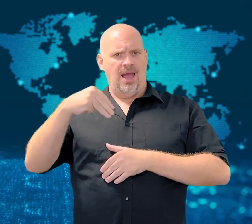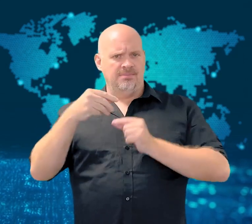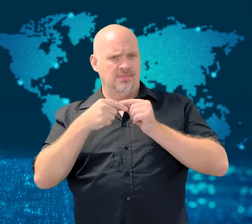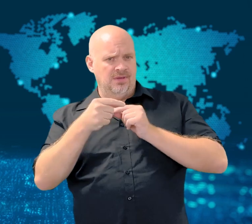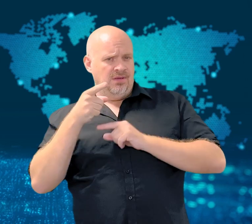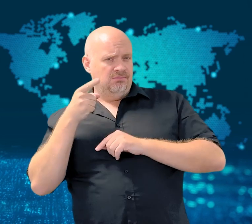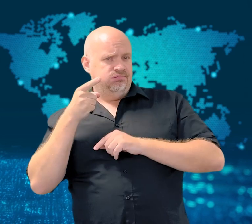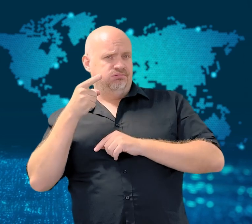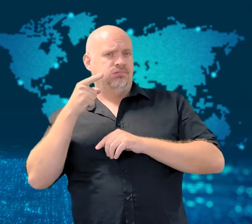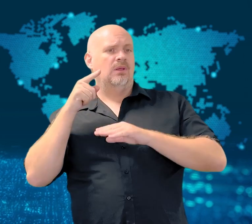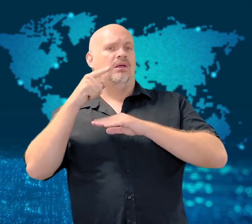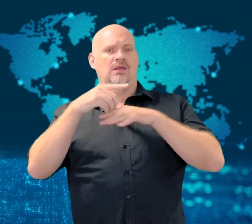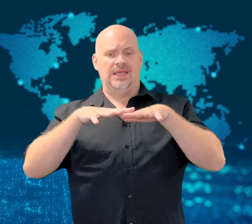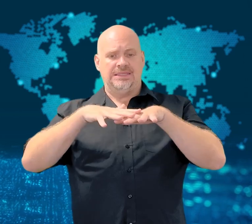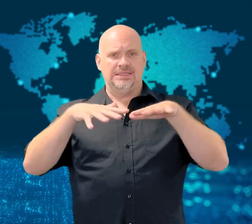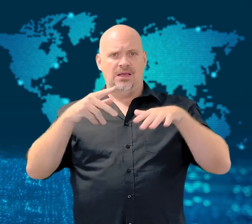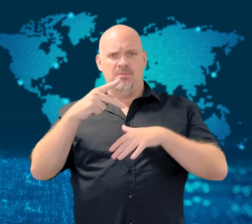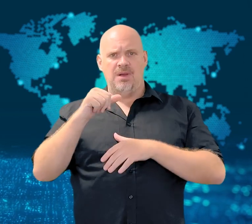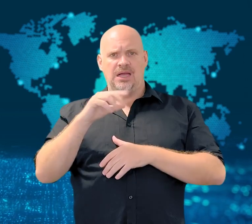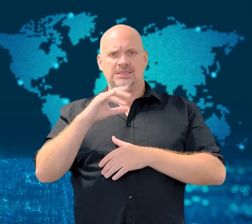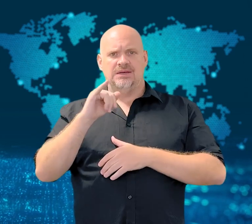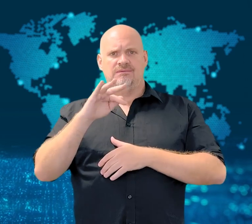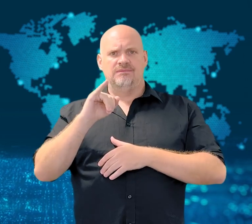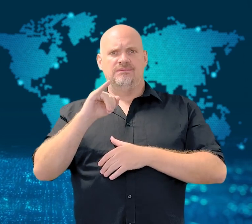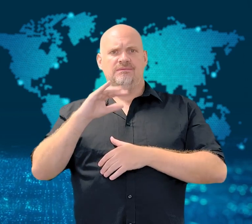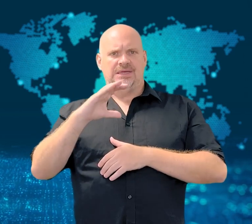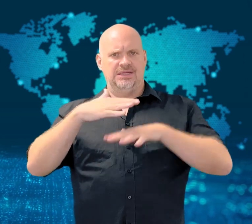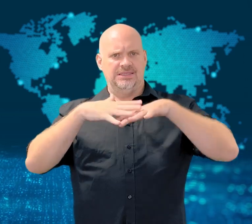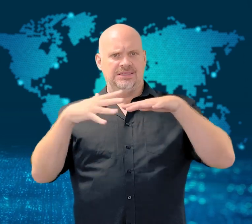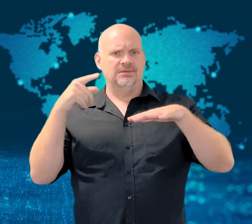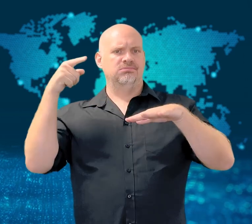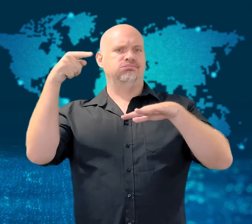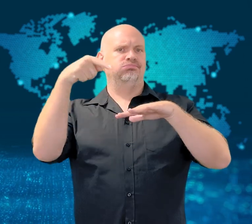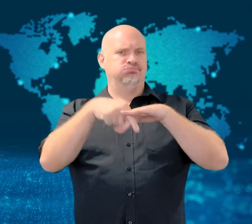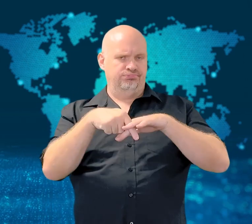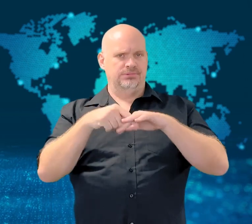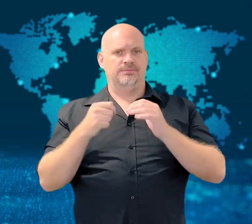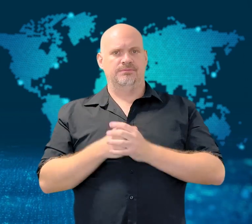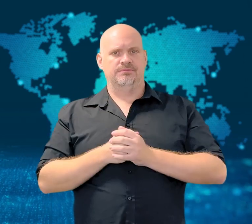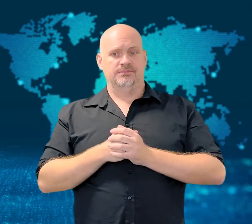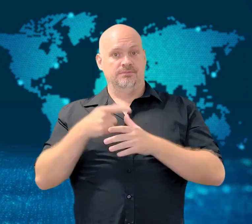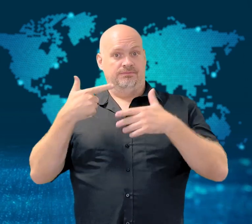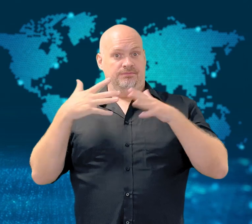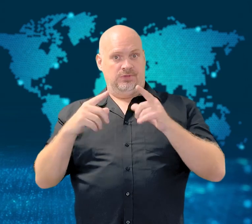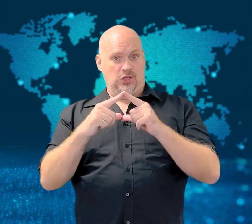It was above Japan for almost a minute.